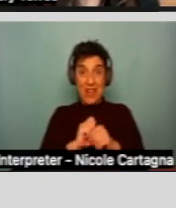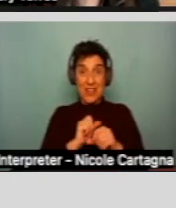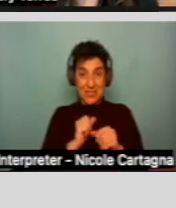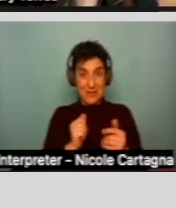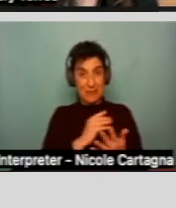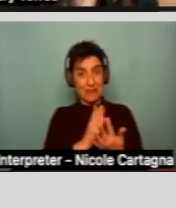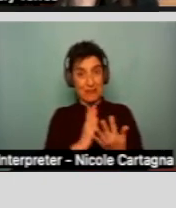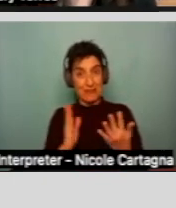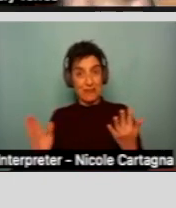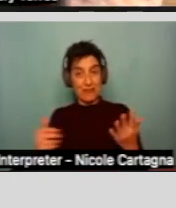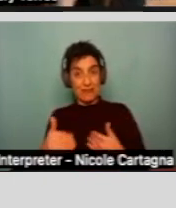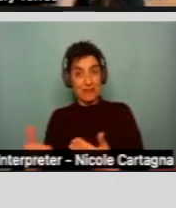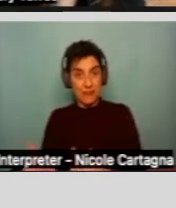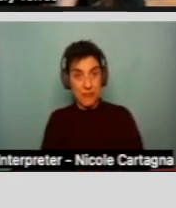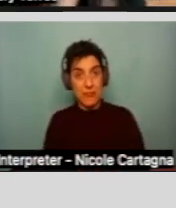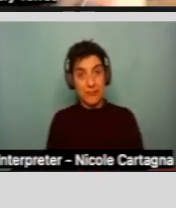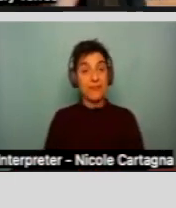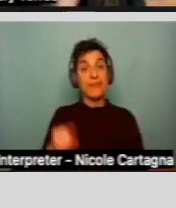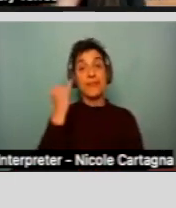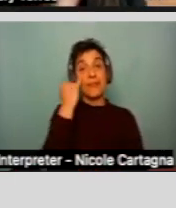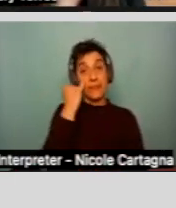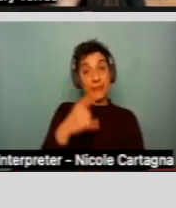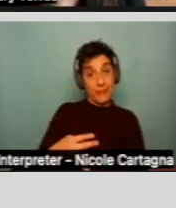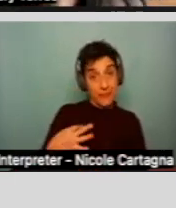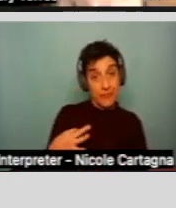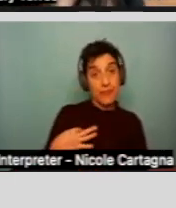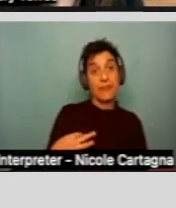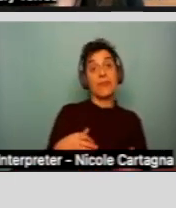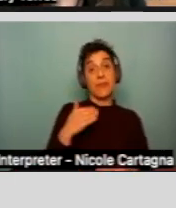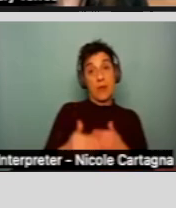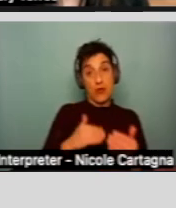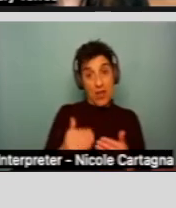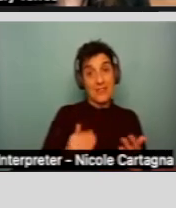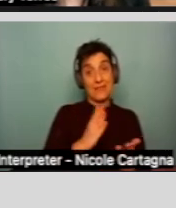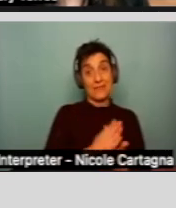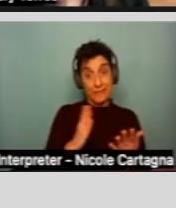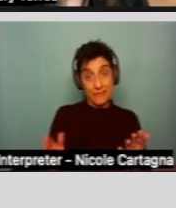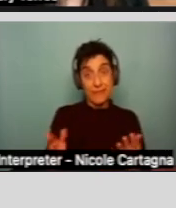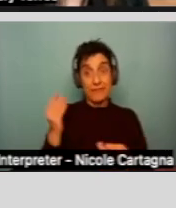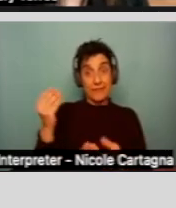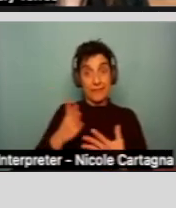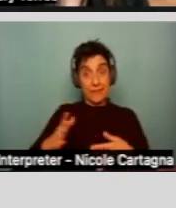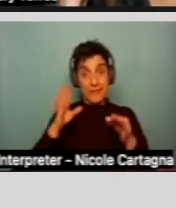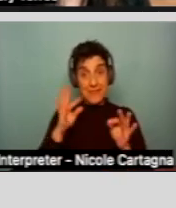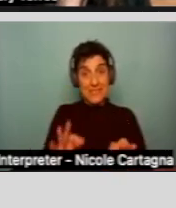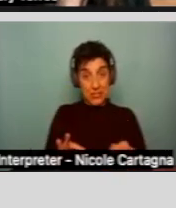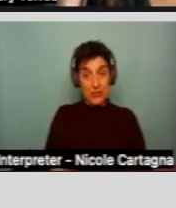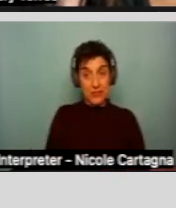And so let's say you do apply, go through the process, and you receive a decision.